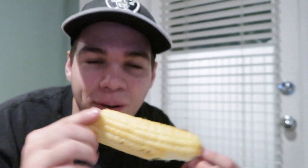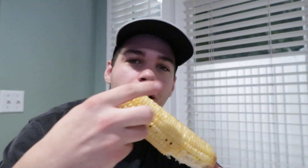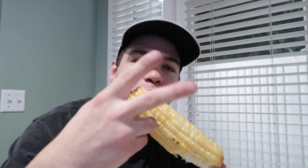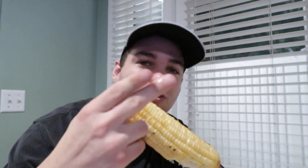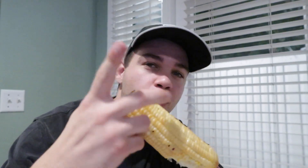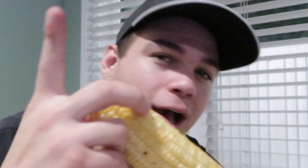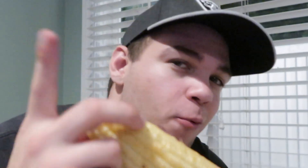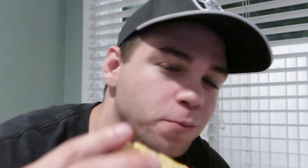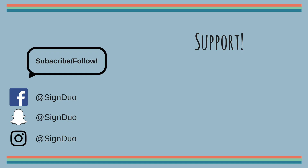Sign Duo OUT!